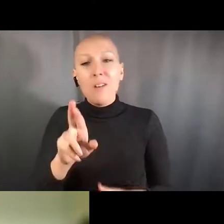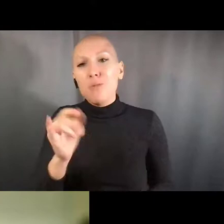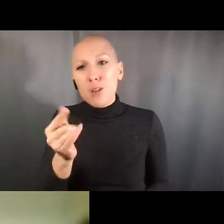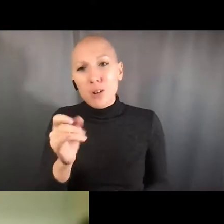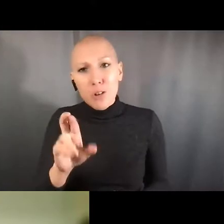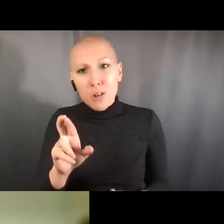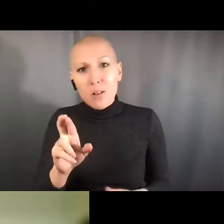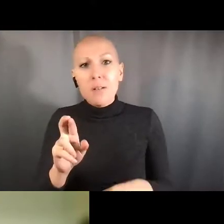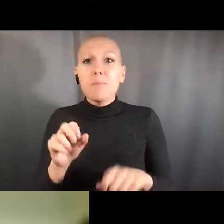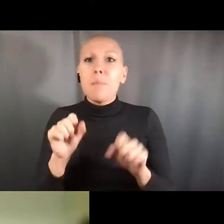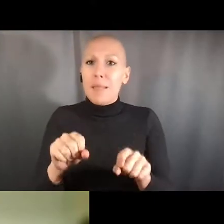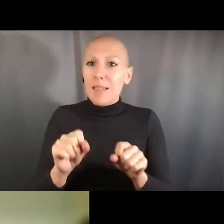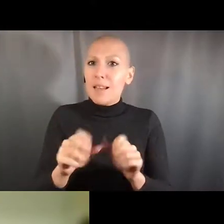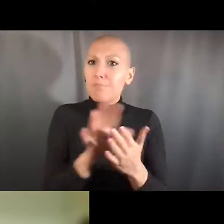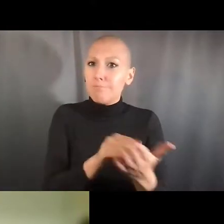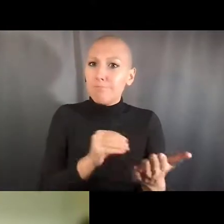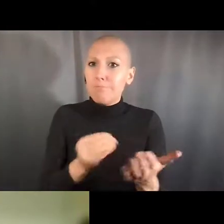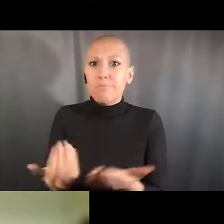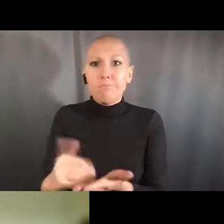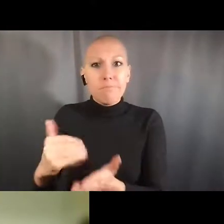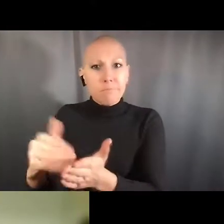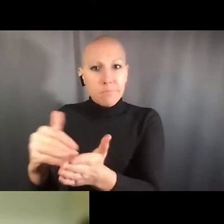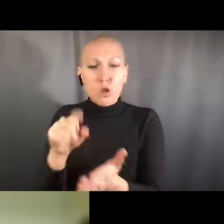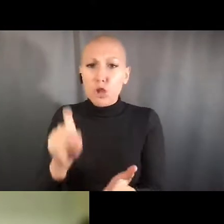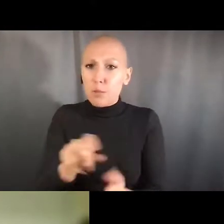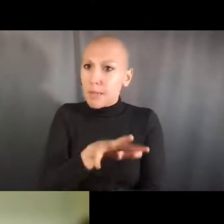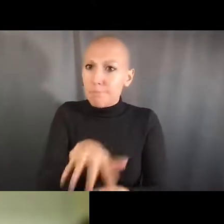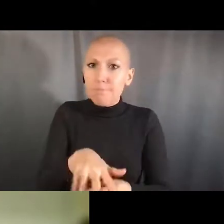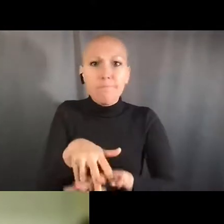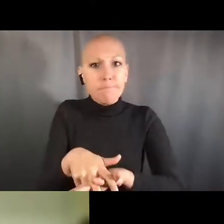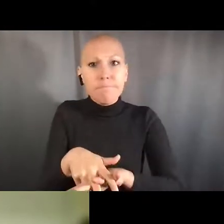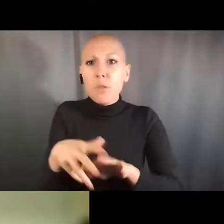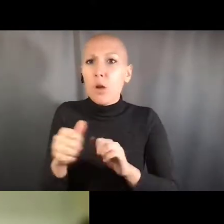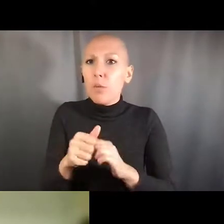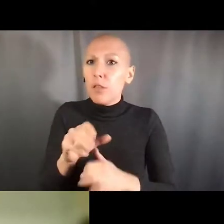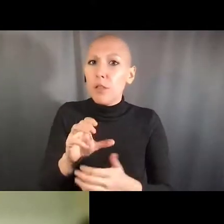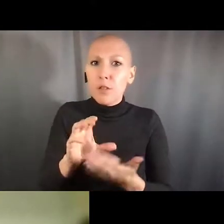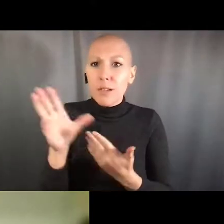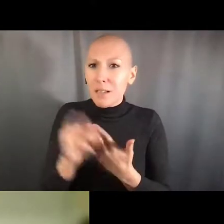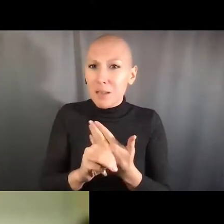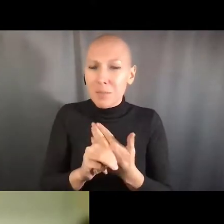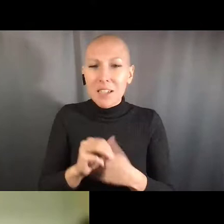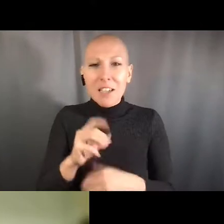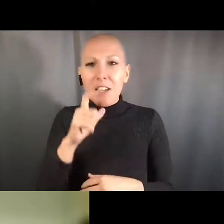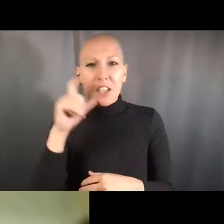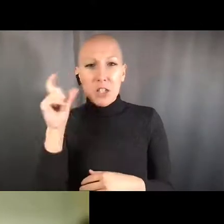and we already have a few for you. So one attendee asks does NIH evaluate